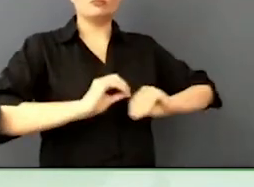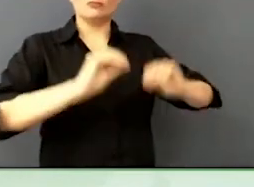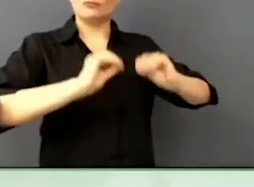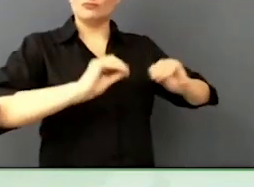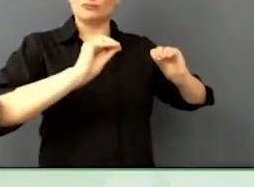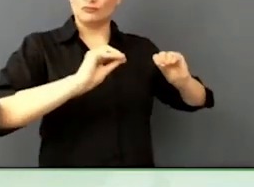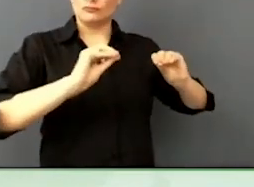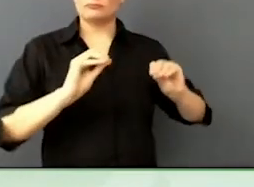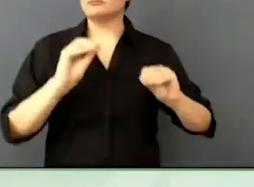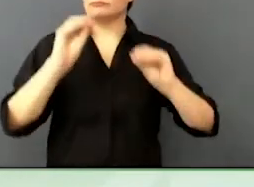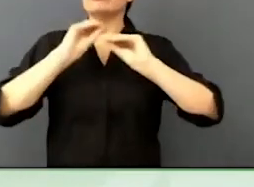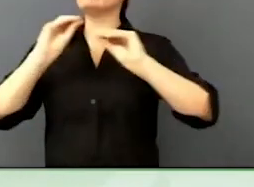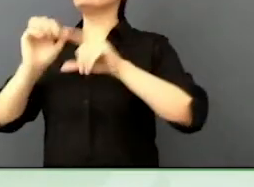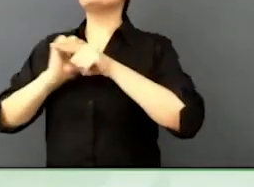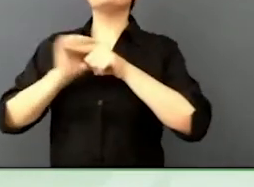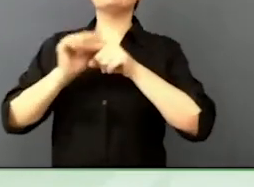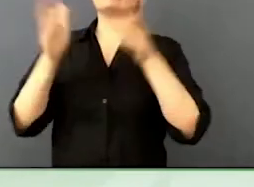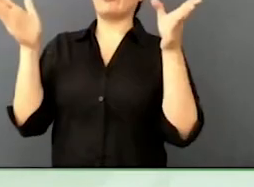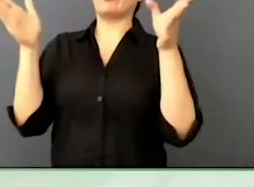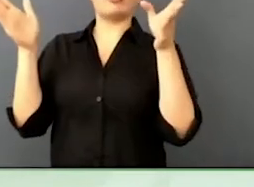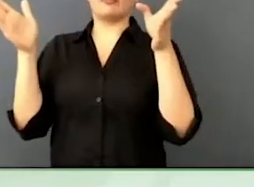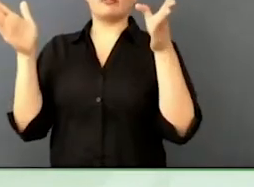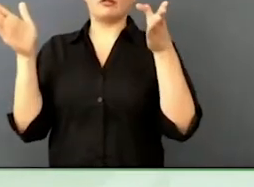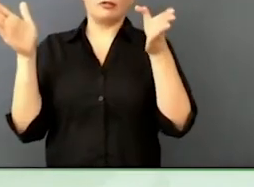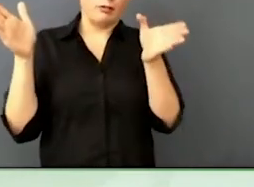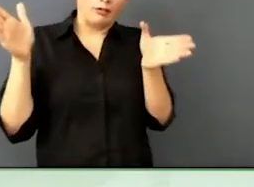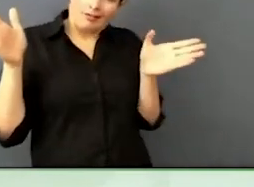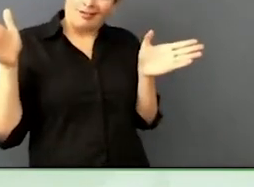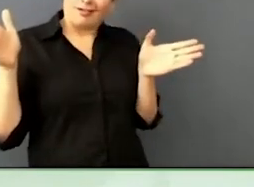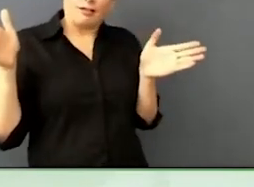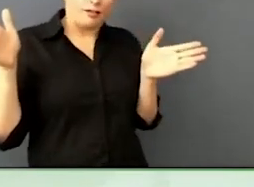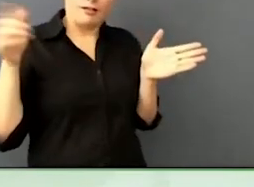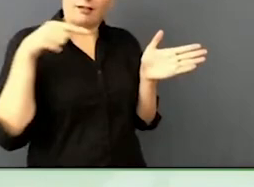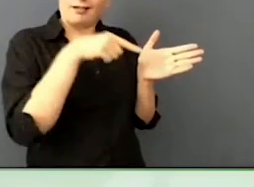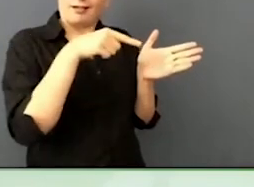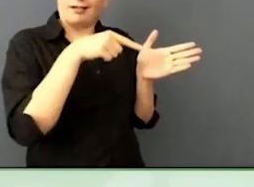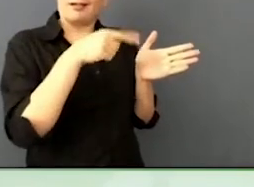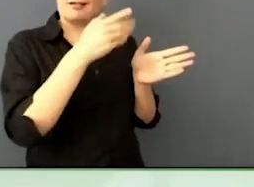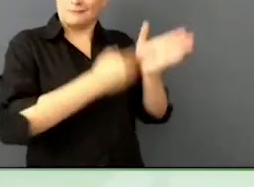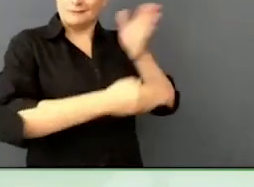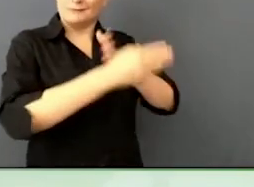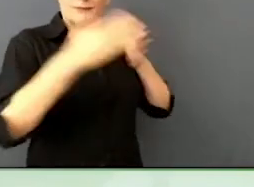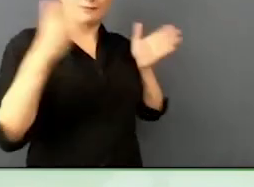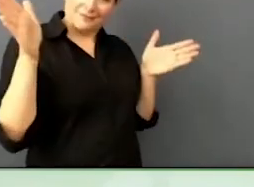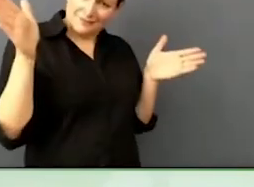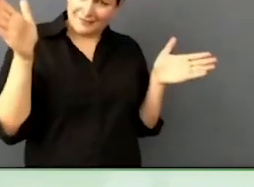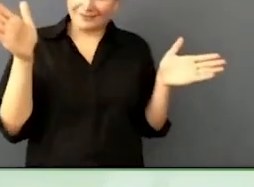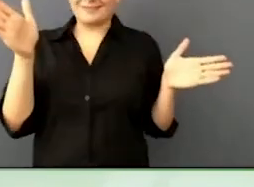We move away from the segregated programs that are divorced from business realities and not connecting to the talent pipelines.